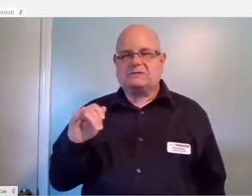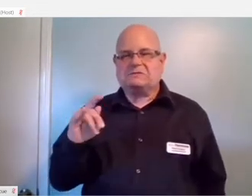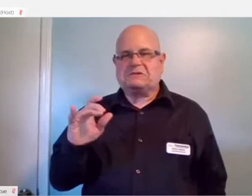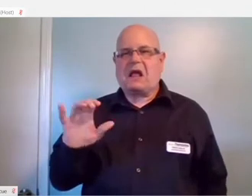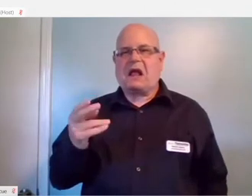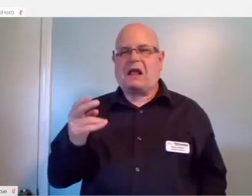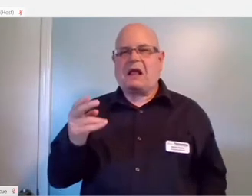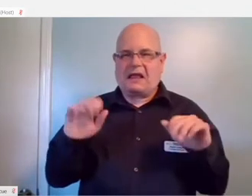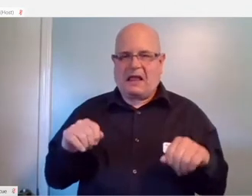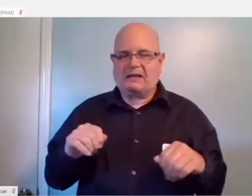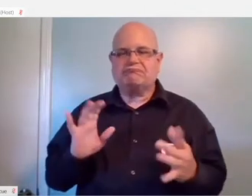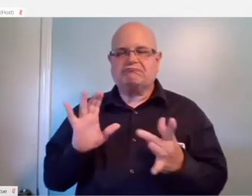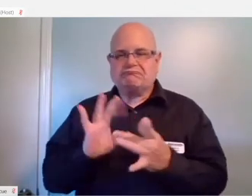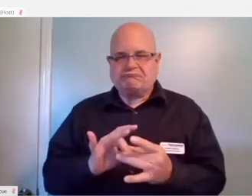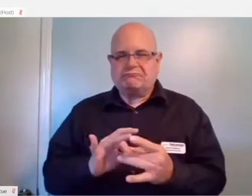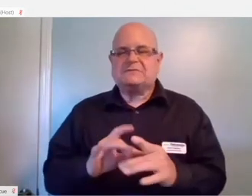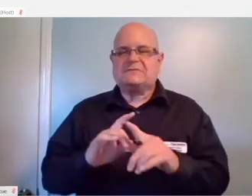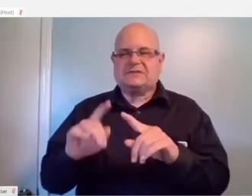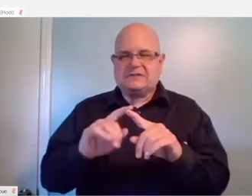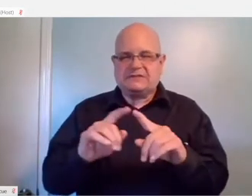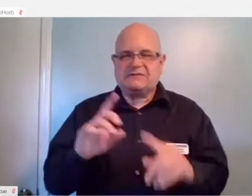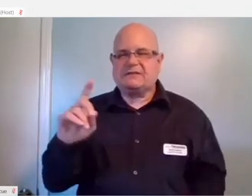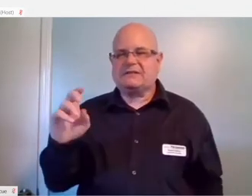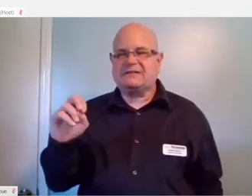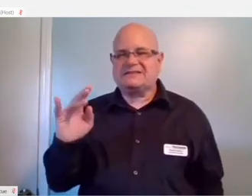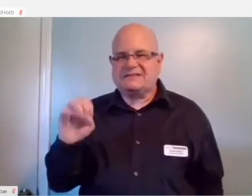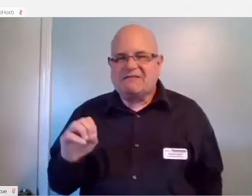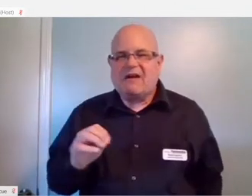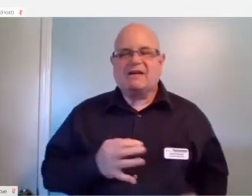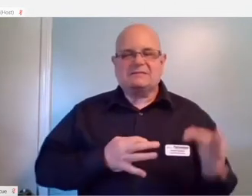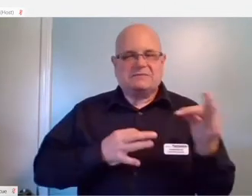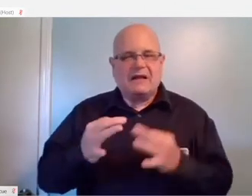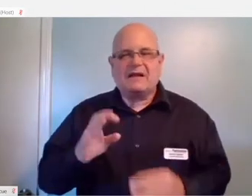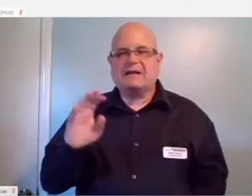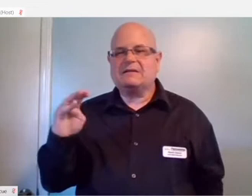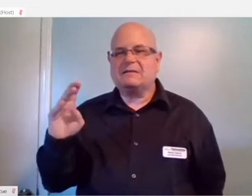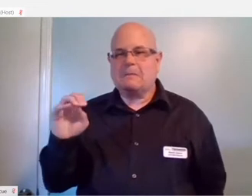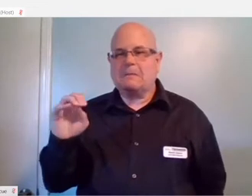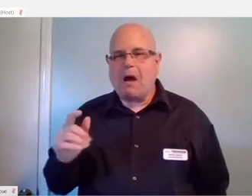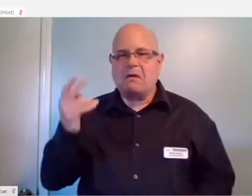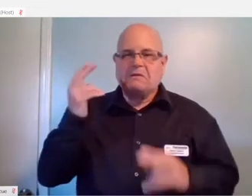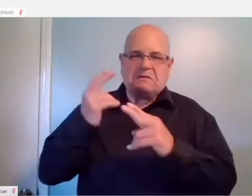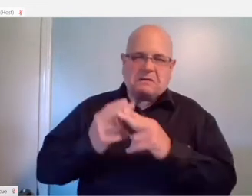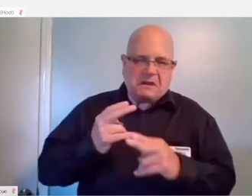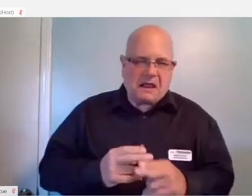You program it with your devices, tell it the model and brand of your devices and it